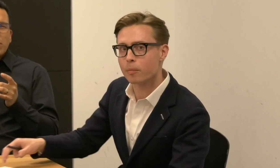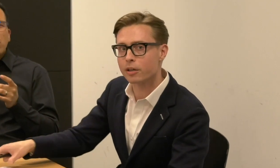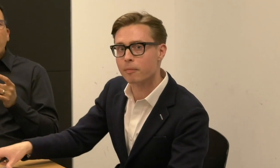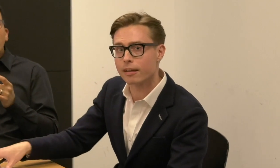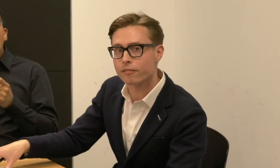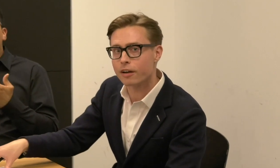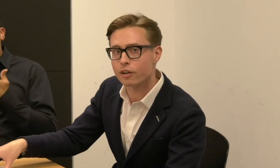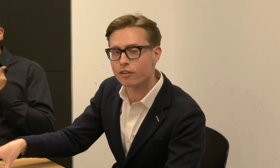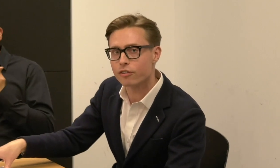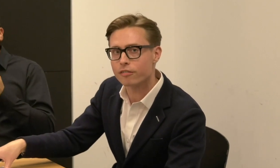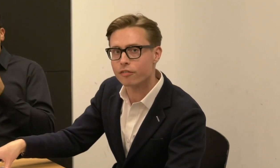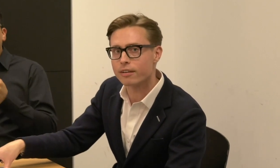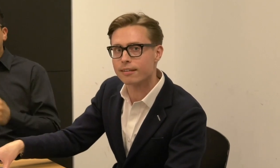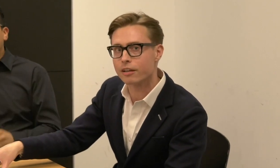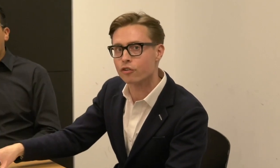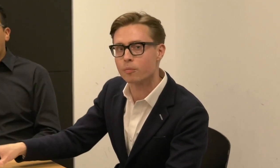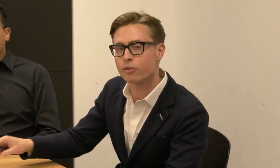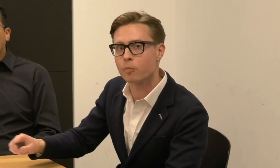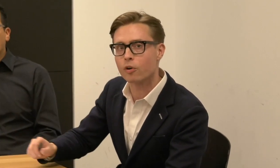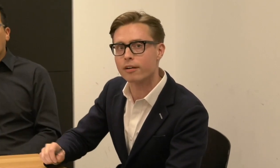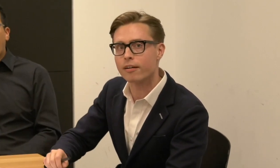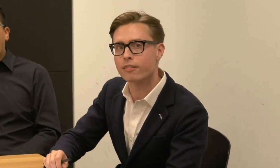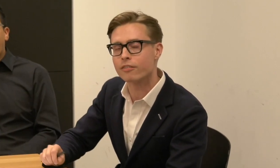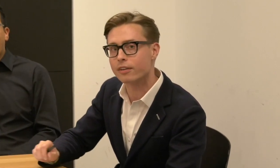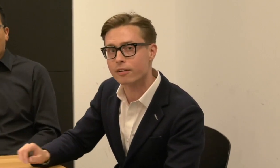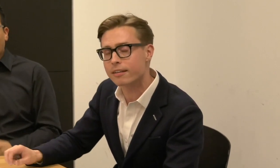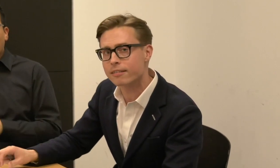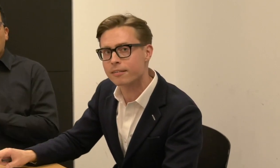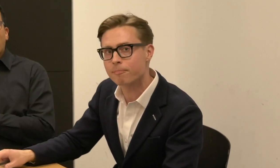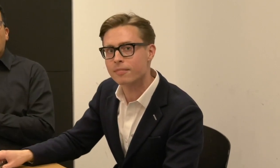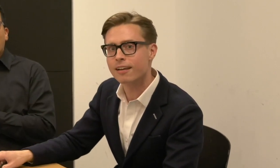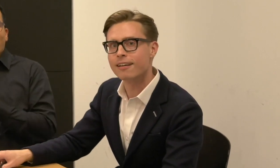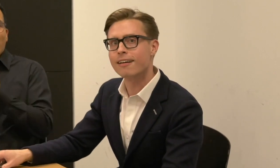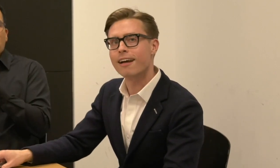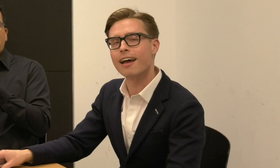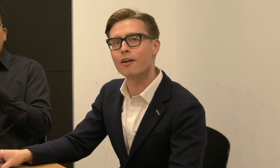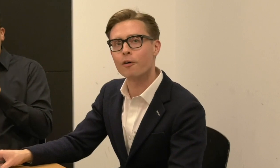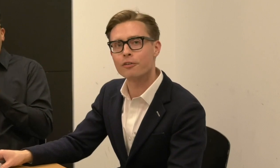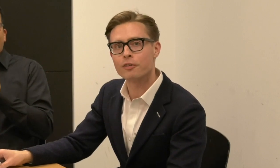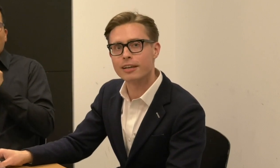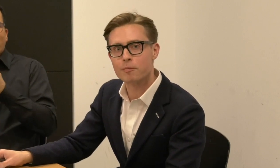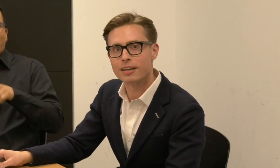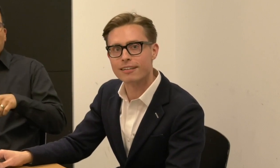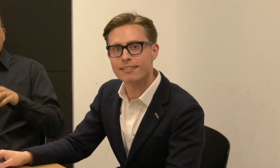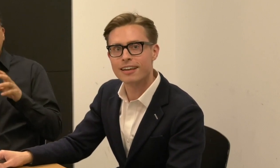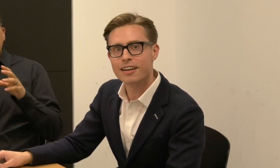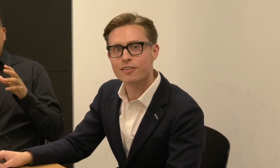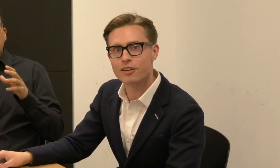Andrew Mellon Foundation for its leadership support of the series and also to Gibney's